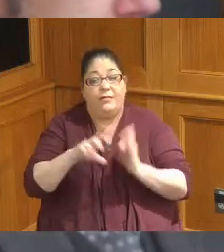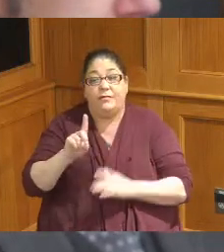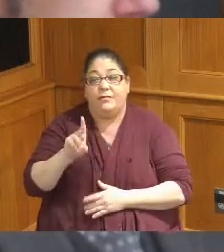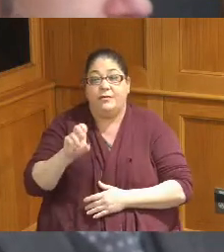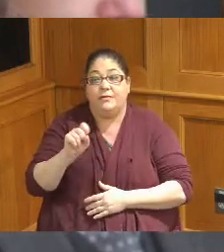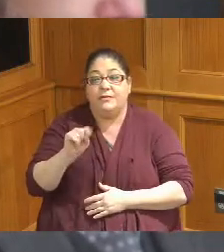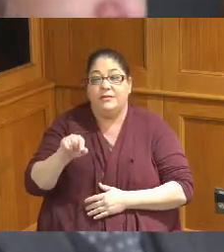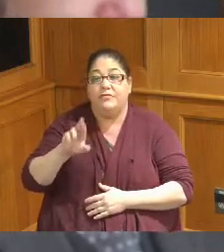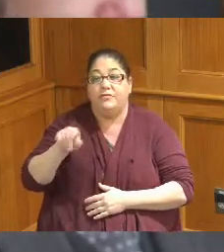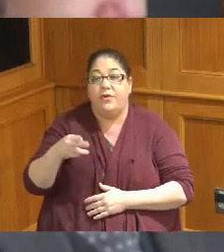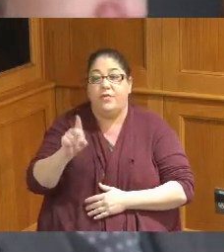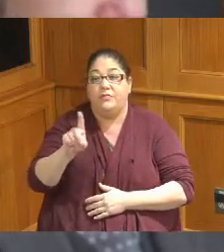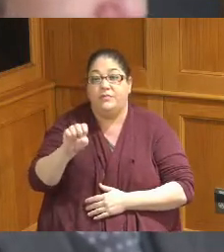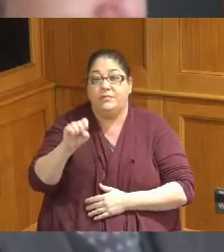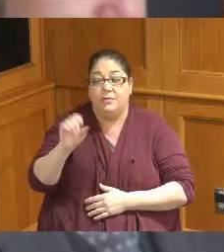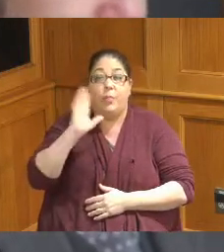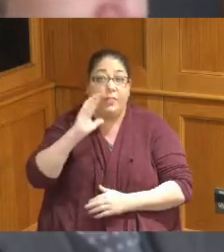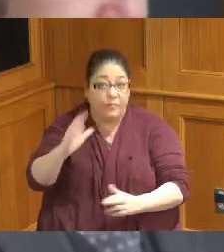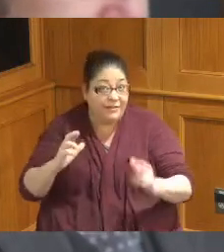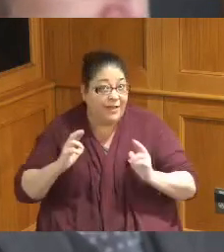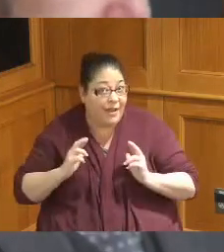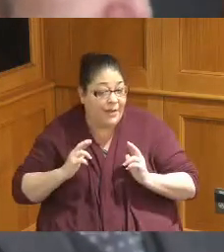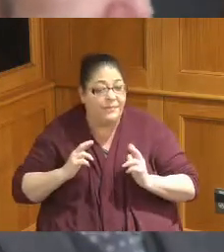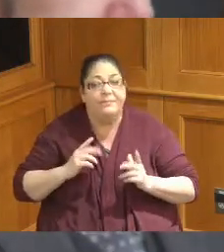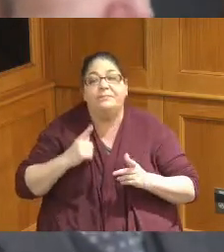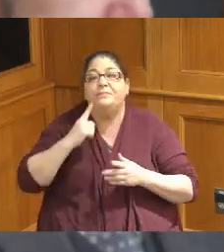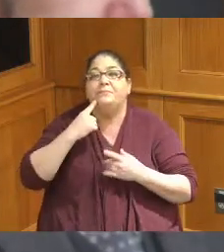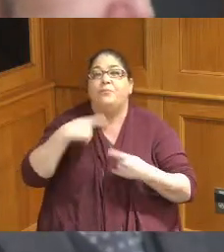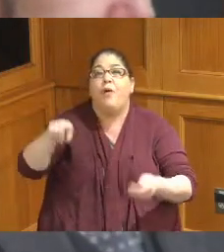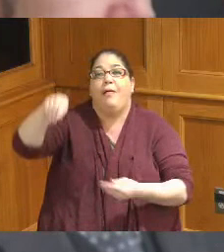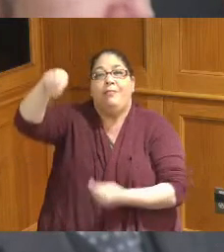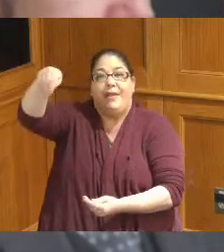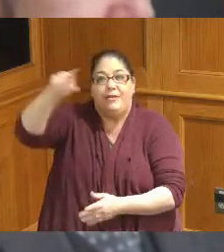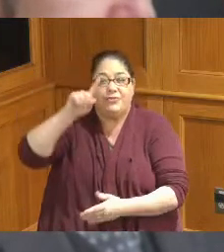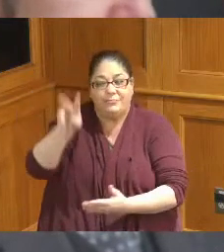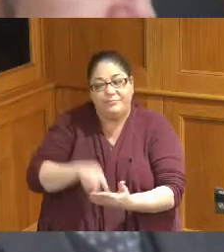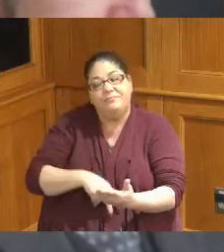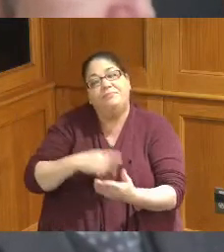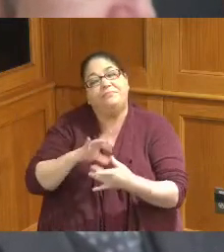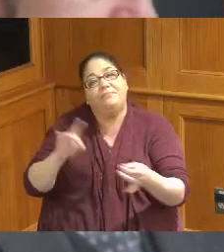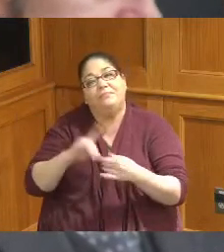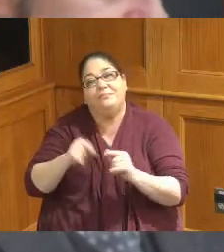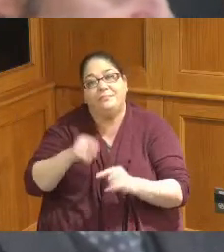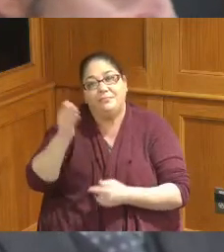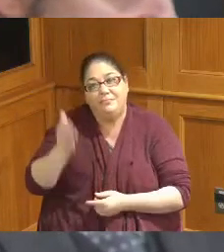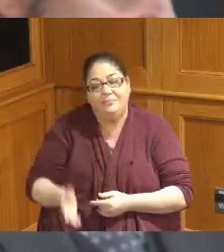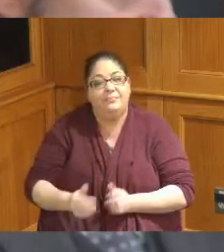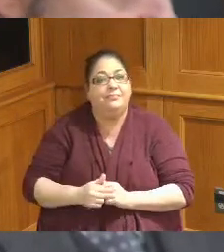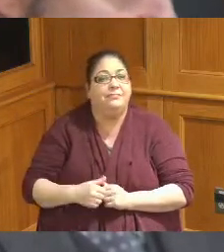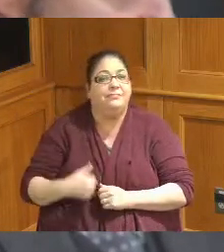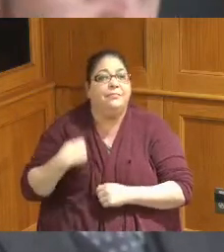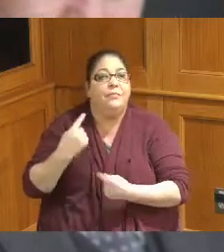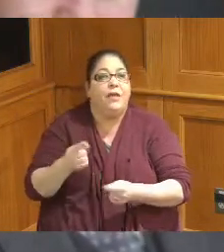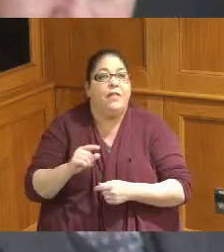retiring we did a proclamation for him and he's been with us for everyone with County way before